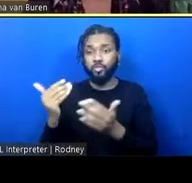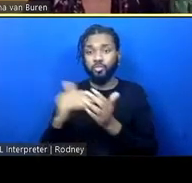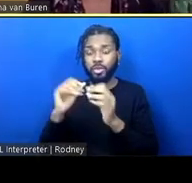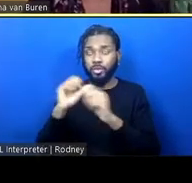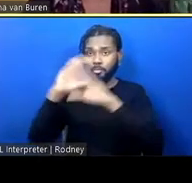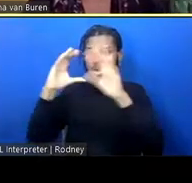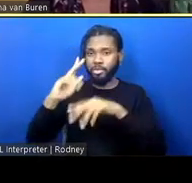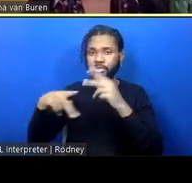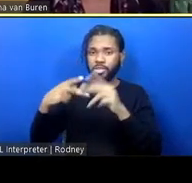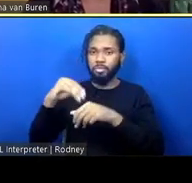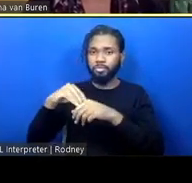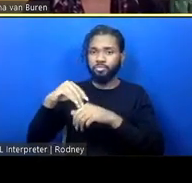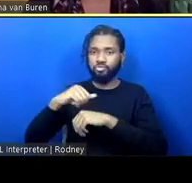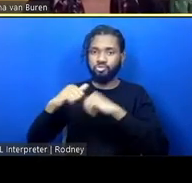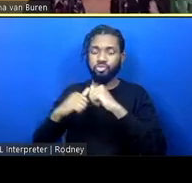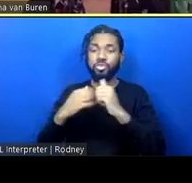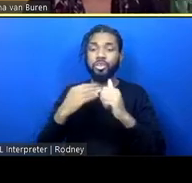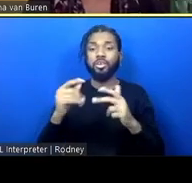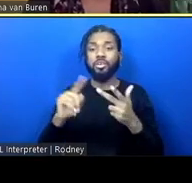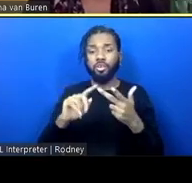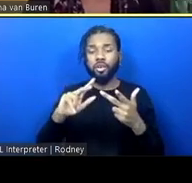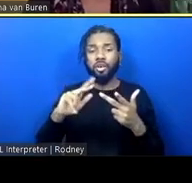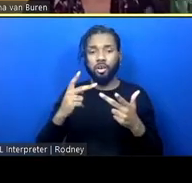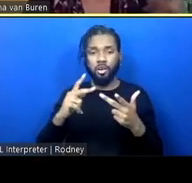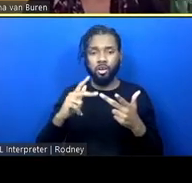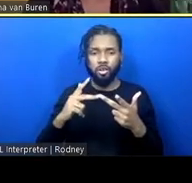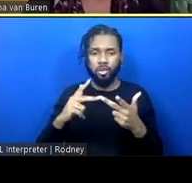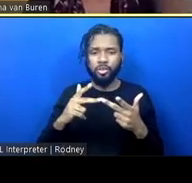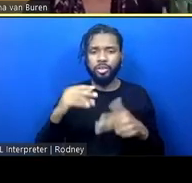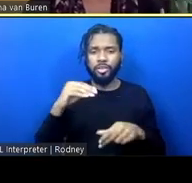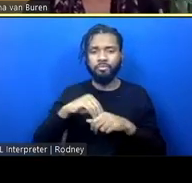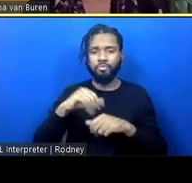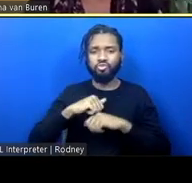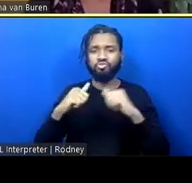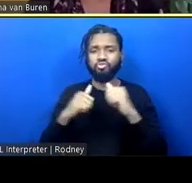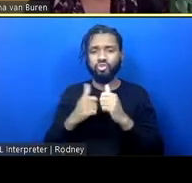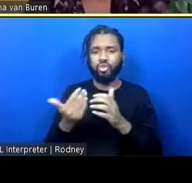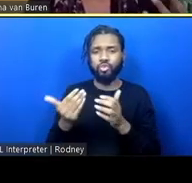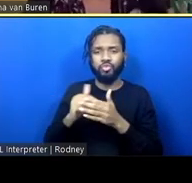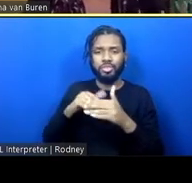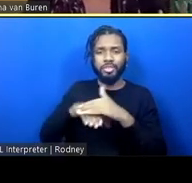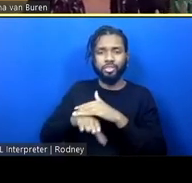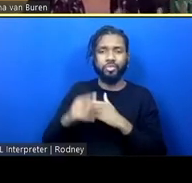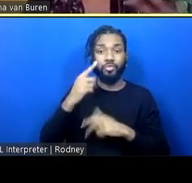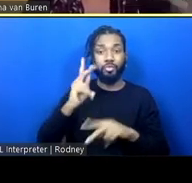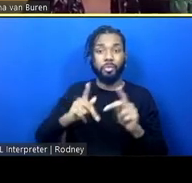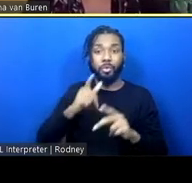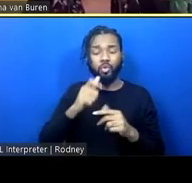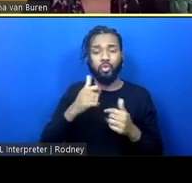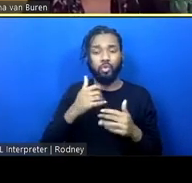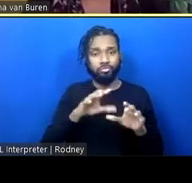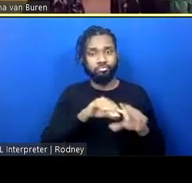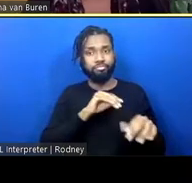call restorative reentry, right? This is the reentry infrastructure required for those coming home. They need a lot of things.